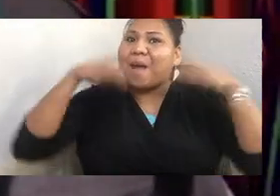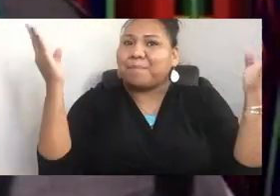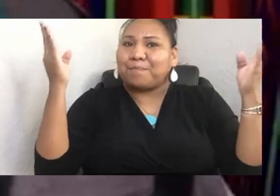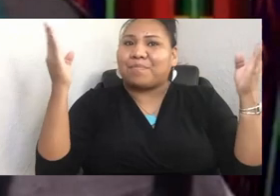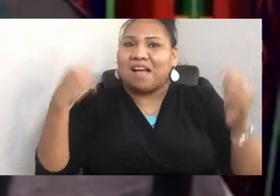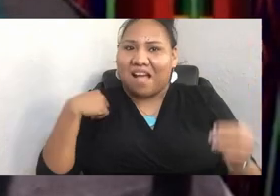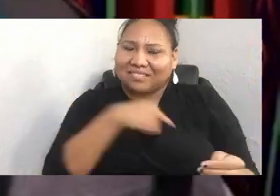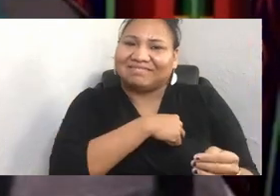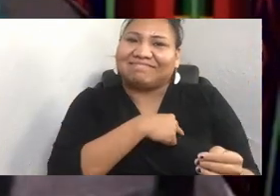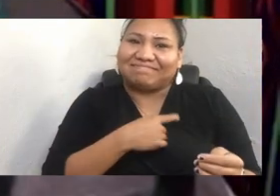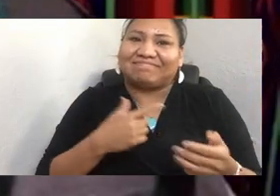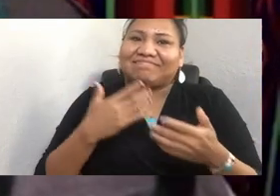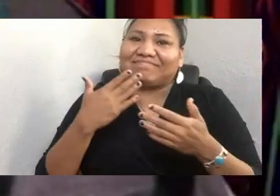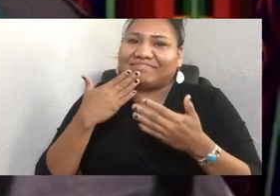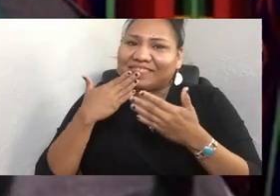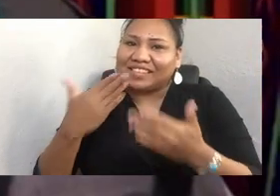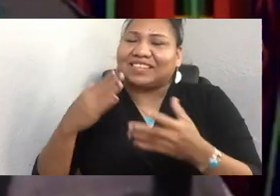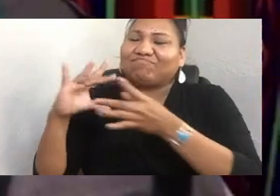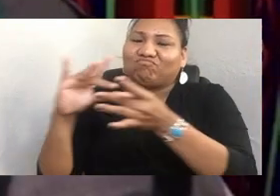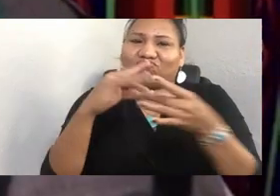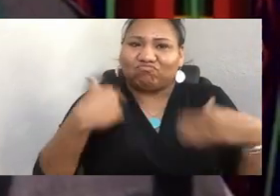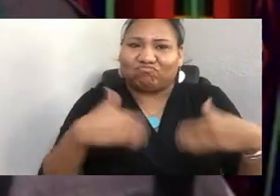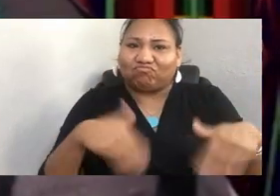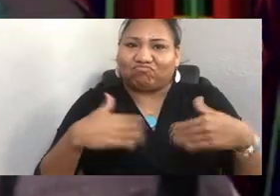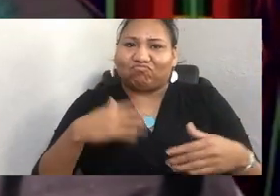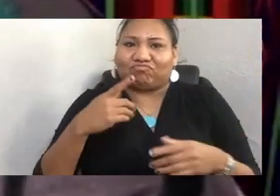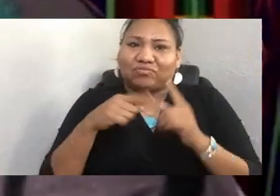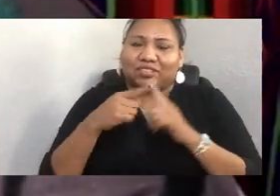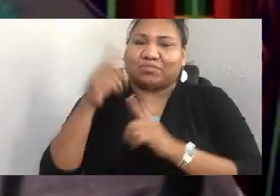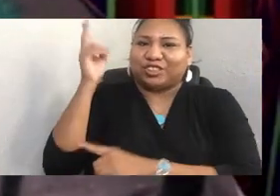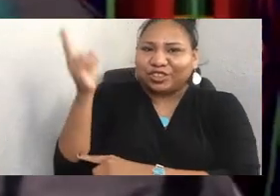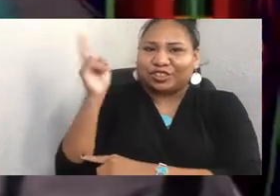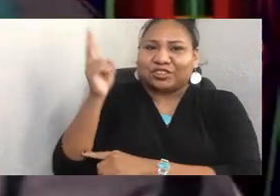and the history behind Indigenous Peoples' Day and their thoughts and feelings.